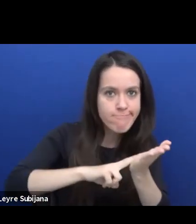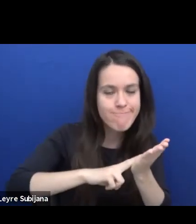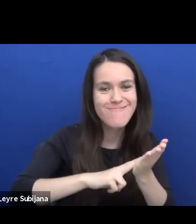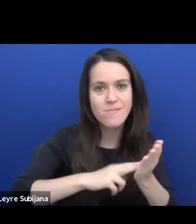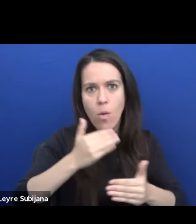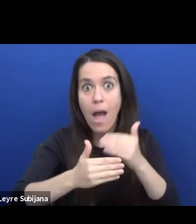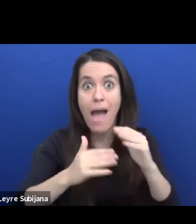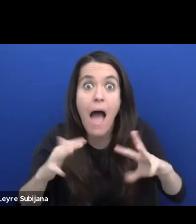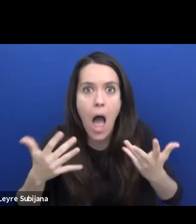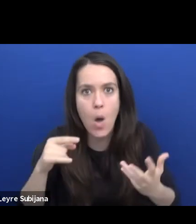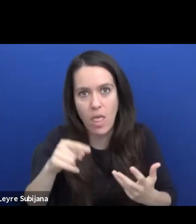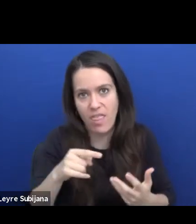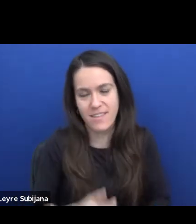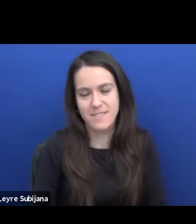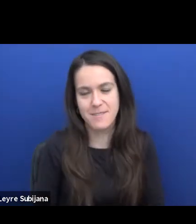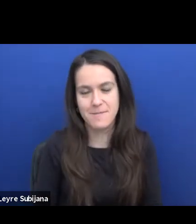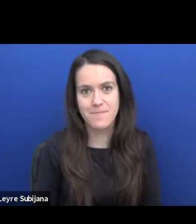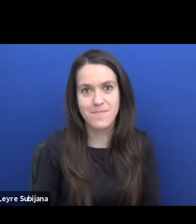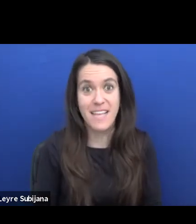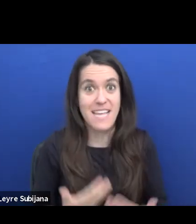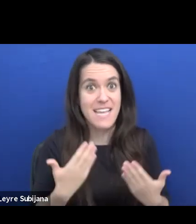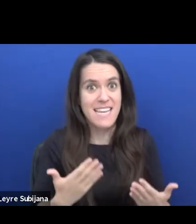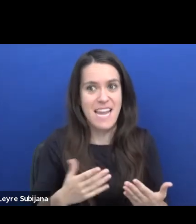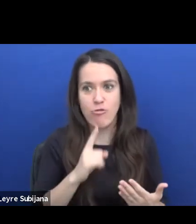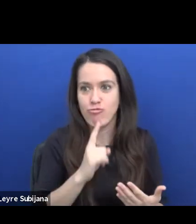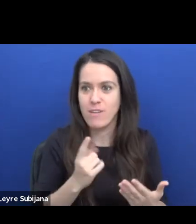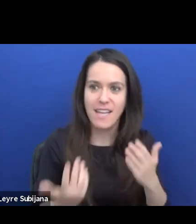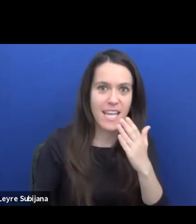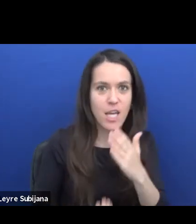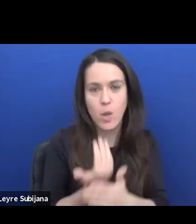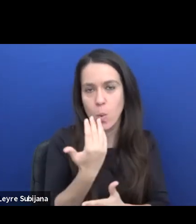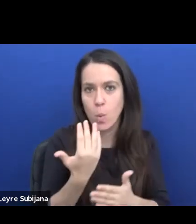And now we make a completely new format of the new format in Zoom.